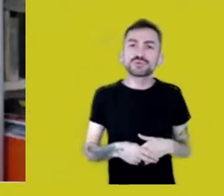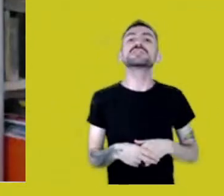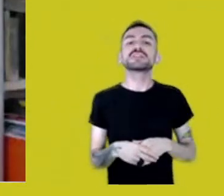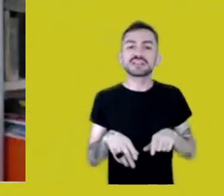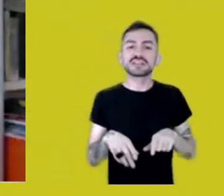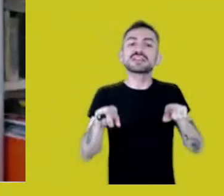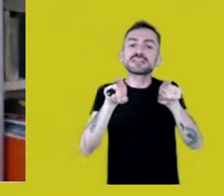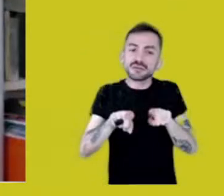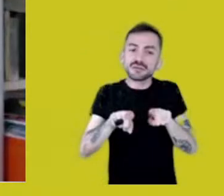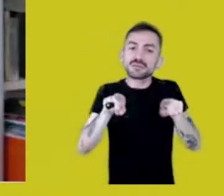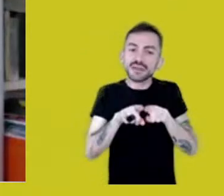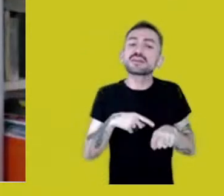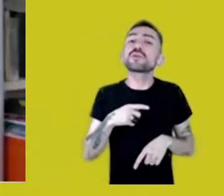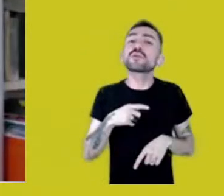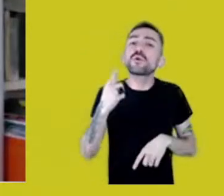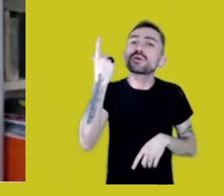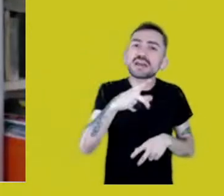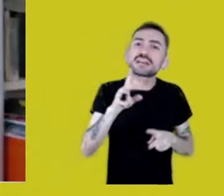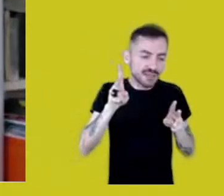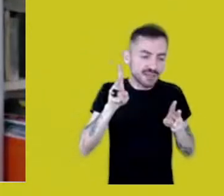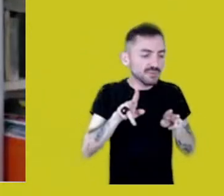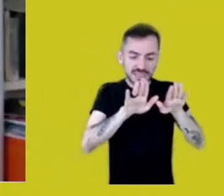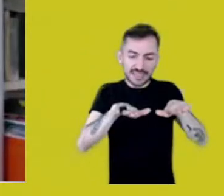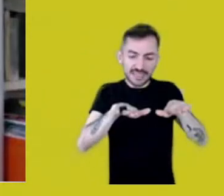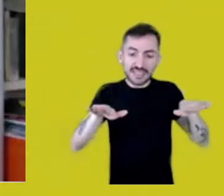told to each child, each curumim,